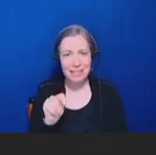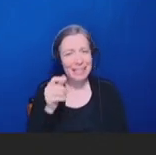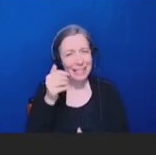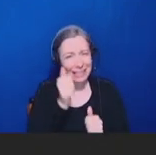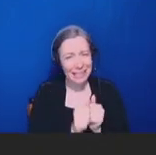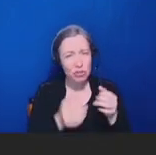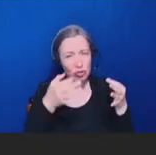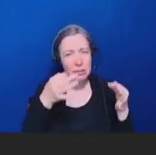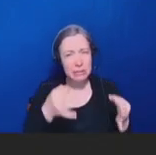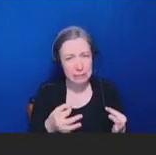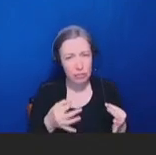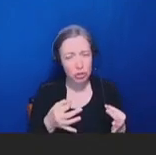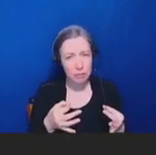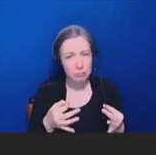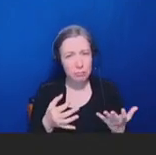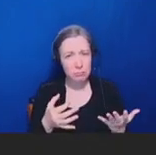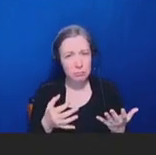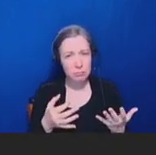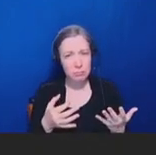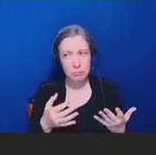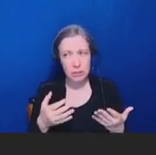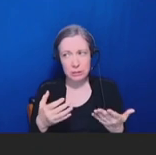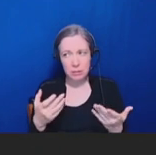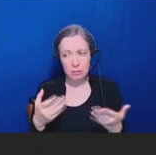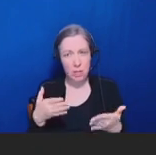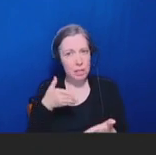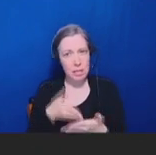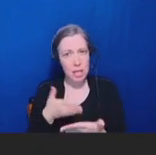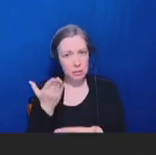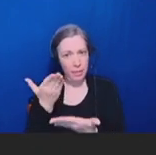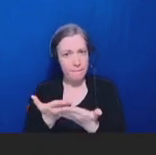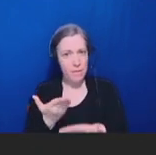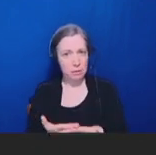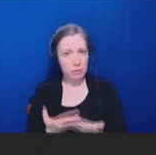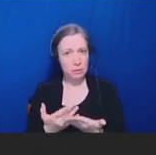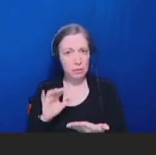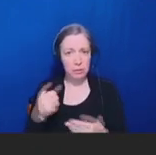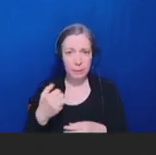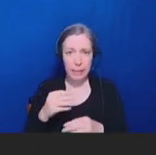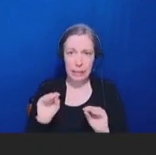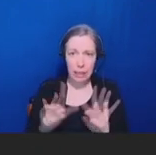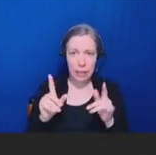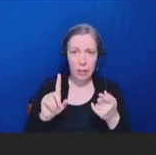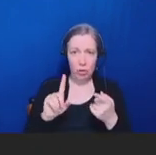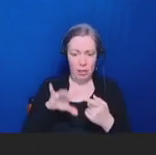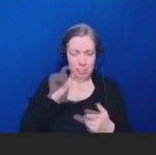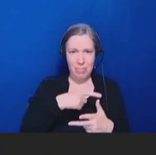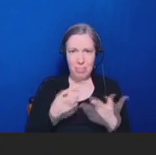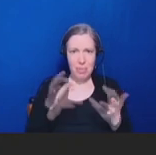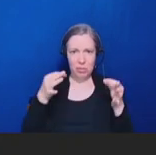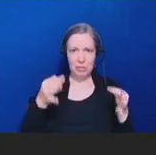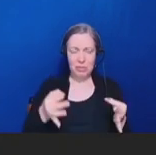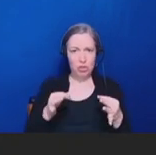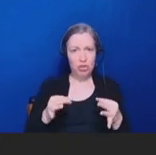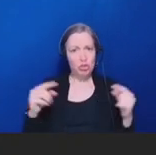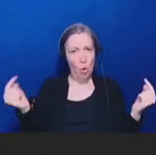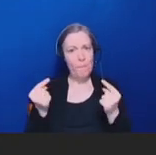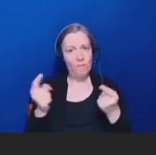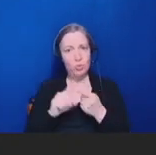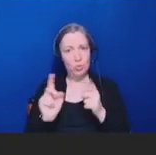make clear these actions are harmful to one's health and wellbeing. But the vaccines, and